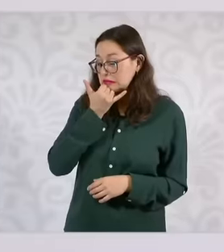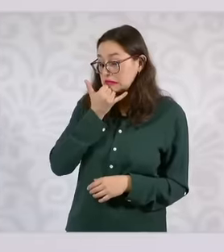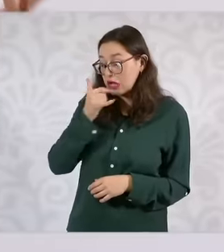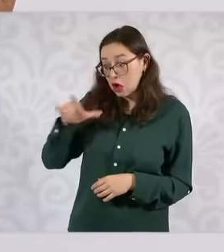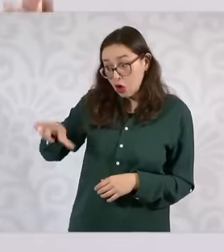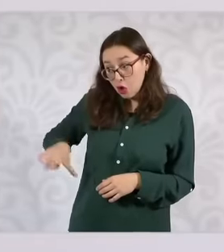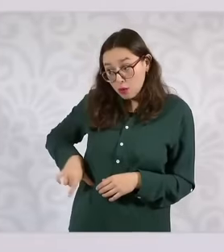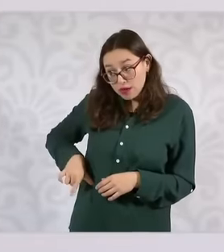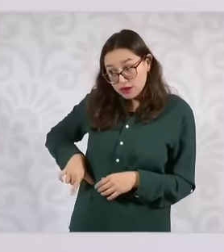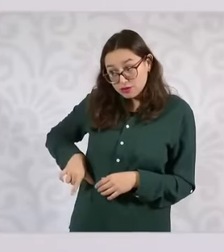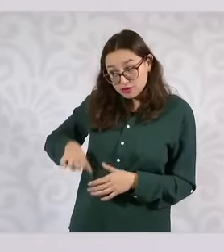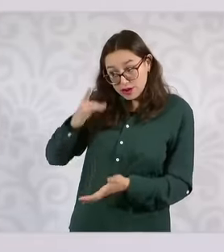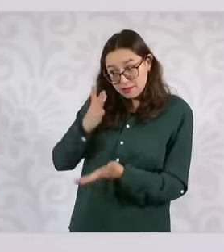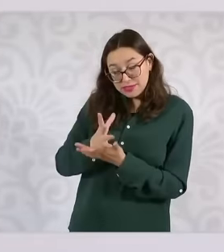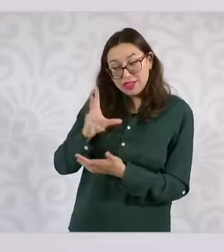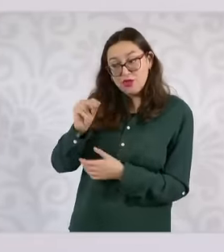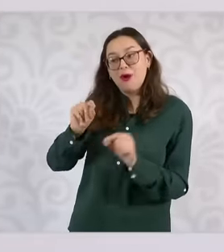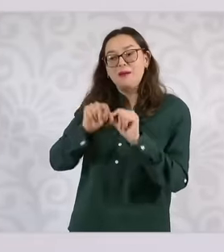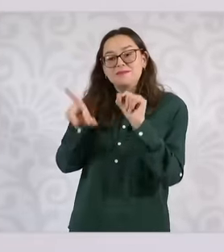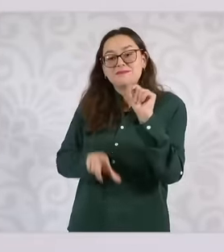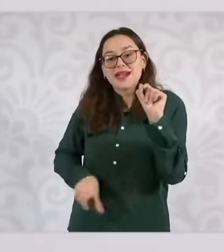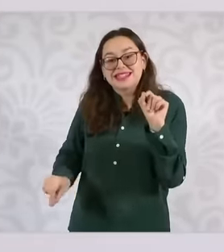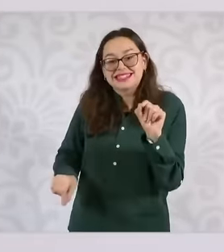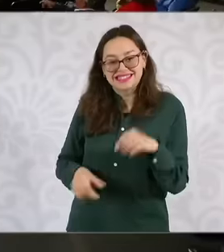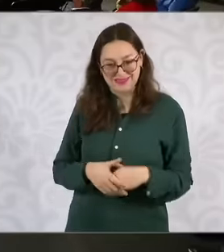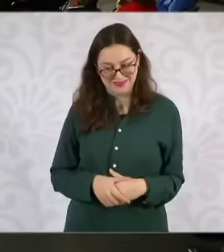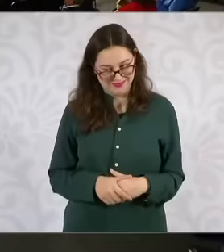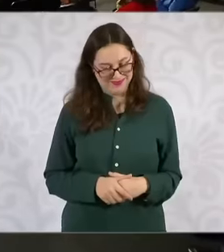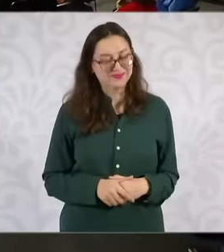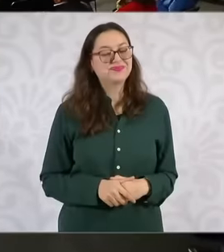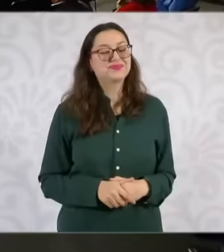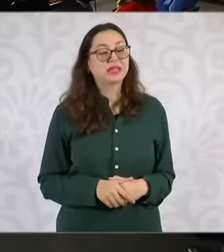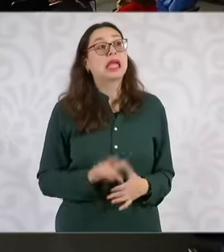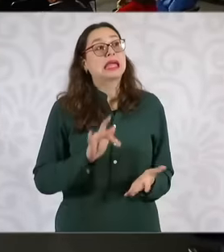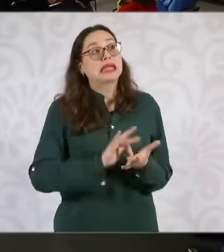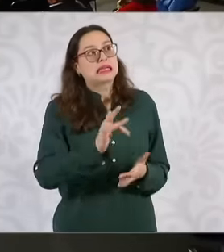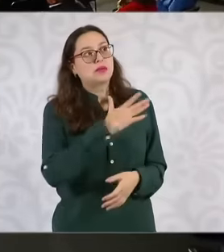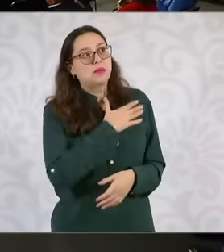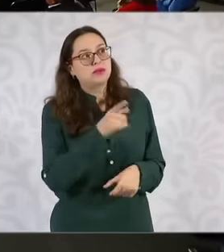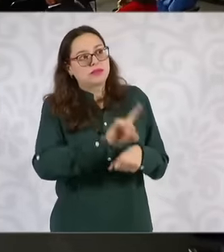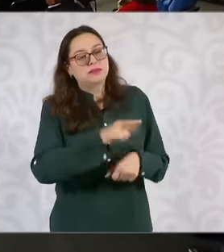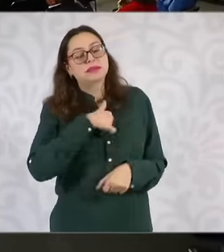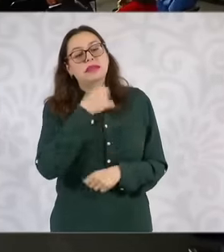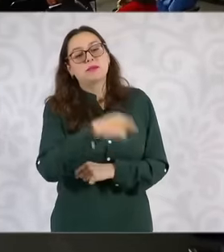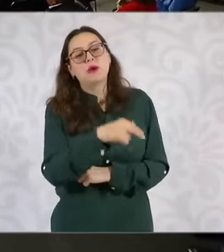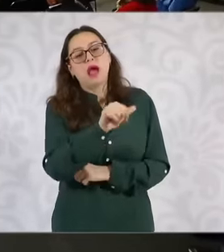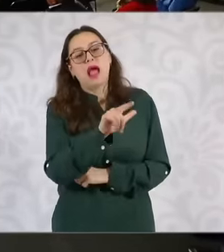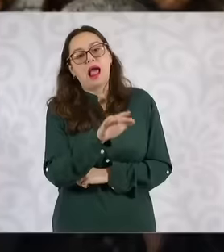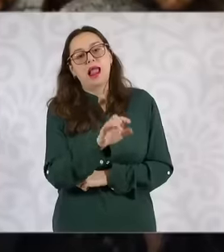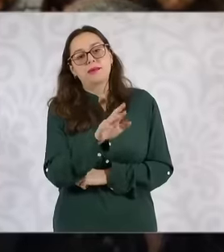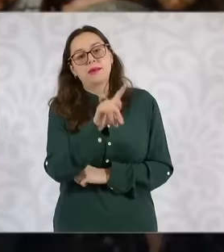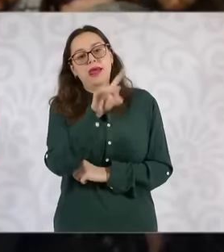the entire plan, thank you Good morning Alberto Marroquino Espinosa from jf reports from Cancún